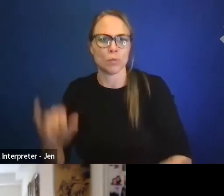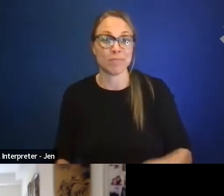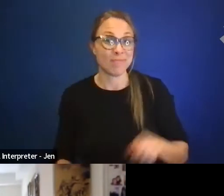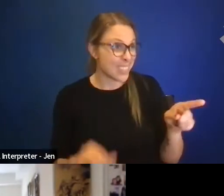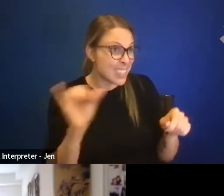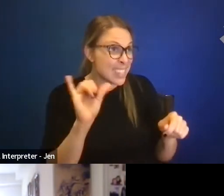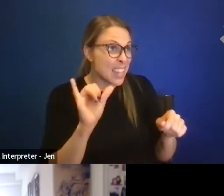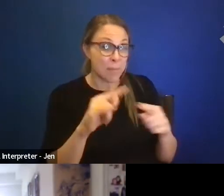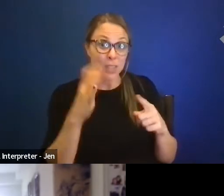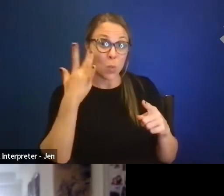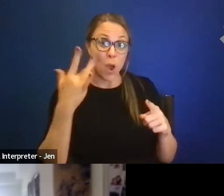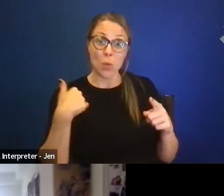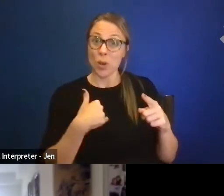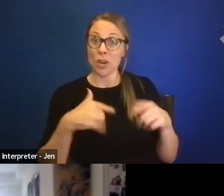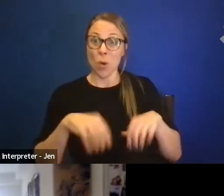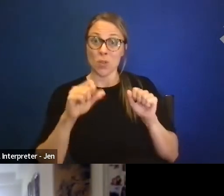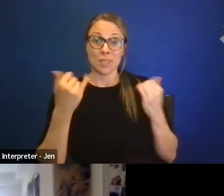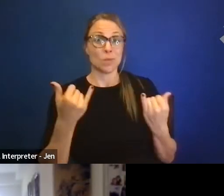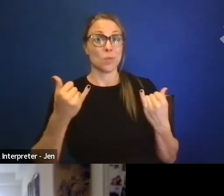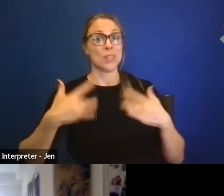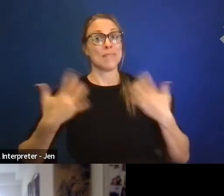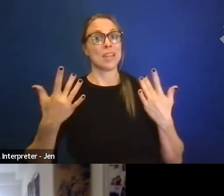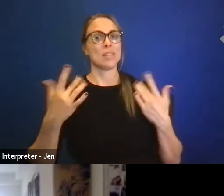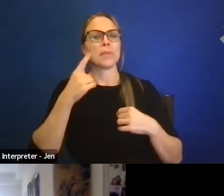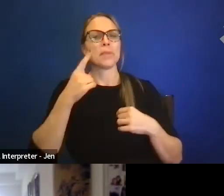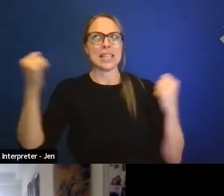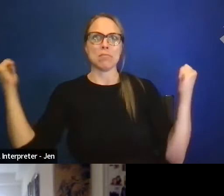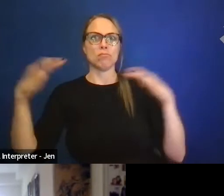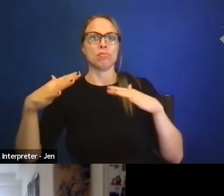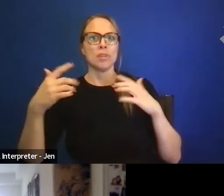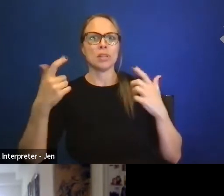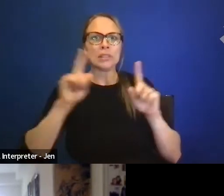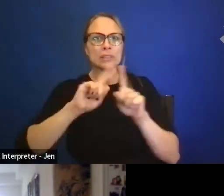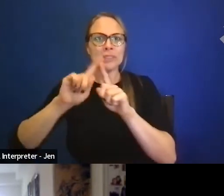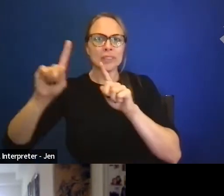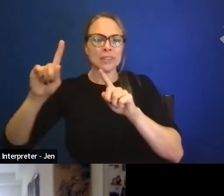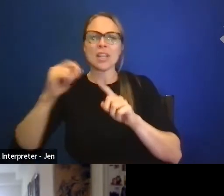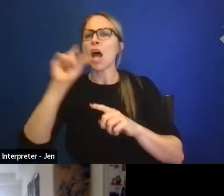'Cause it's drawing a broad audience, beyond just kind of the champions of disability.